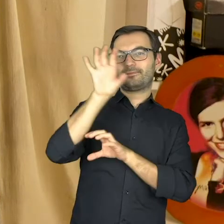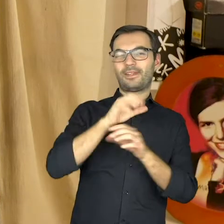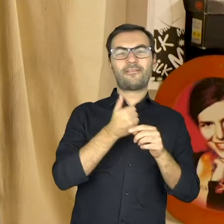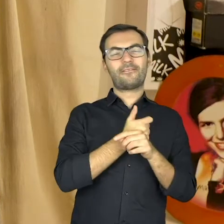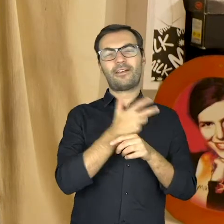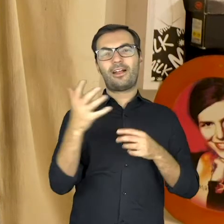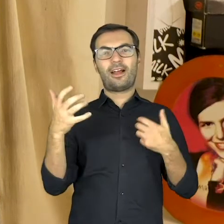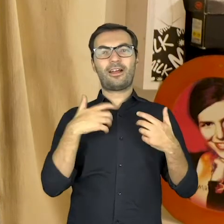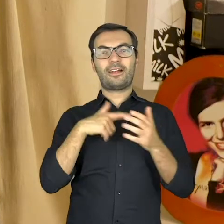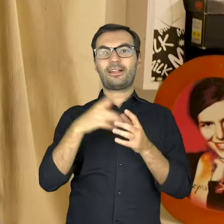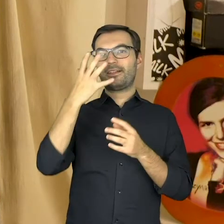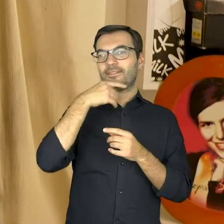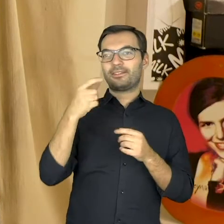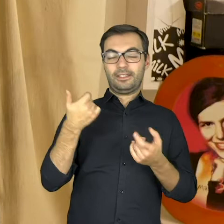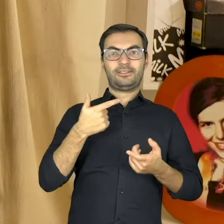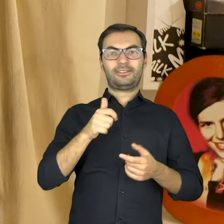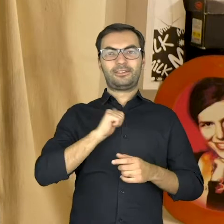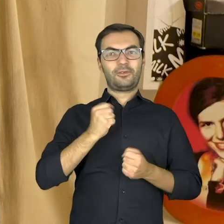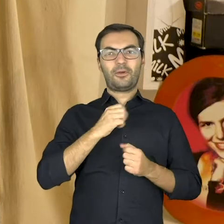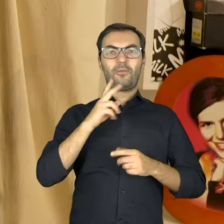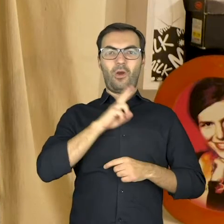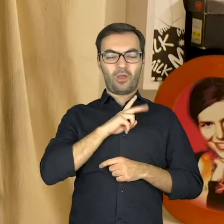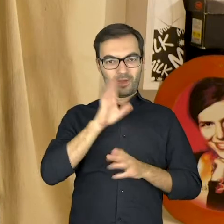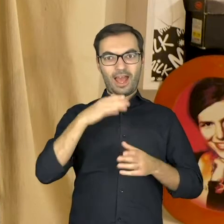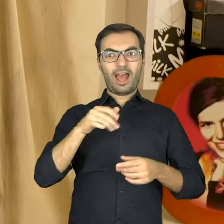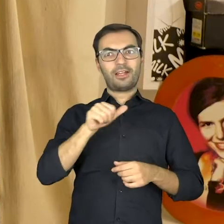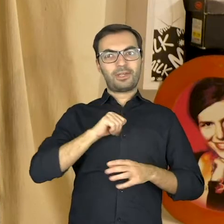This is where many of them gained self-acceptance.